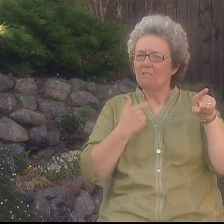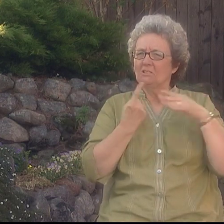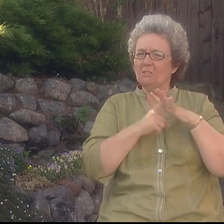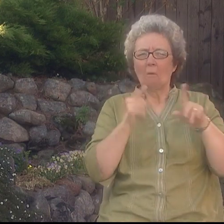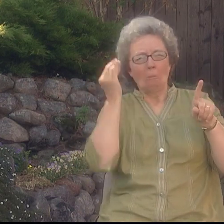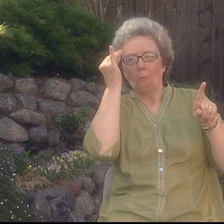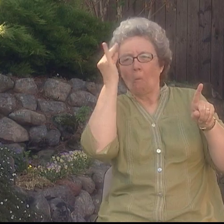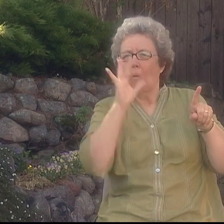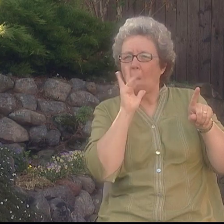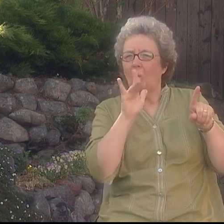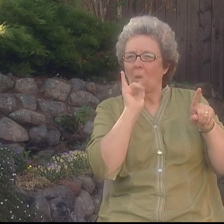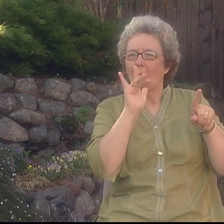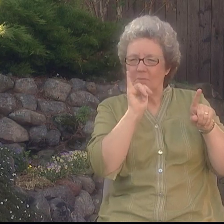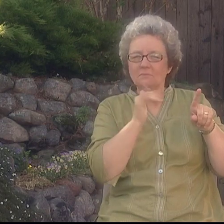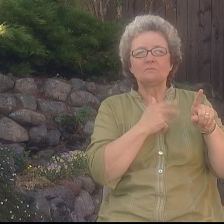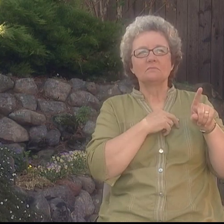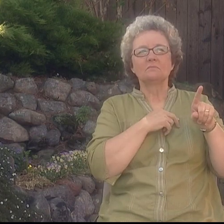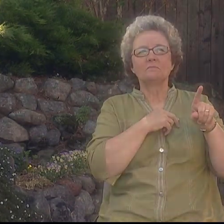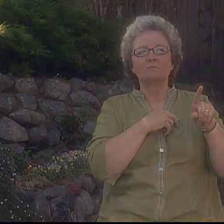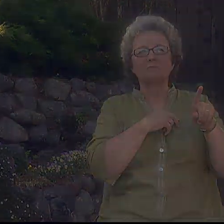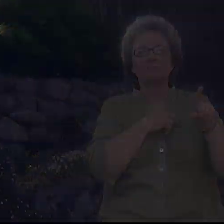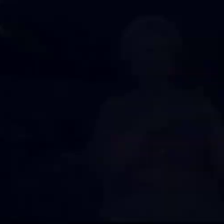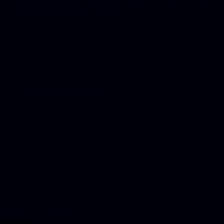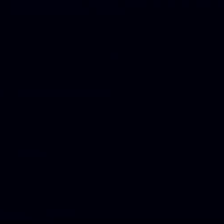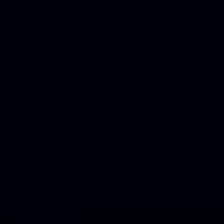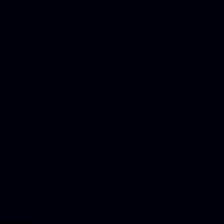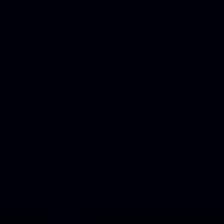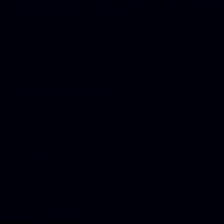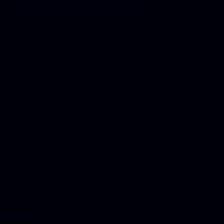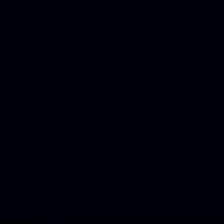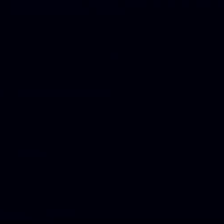ASL has these formal structures - why not use it for poetry?